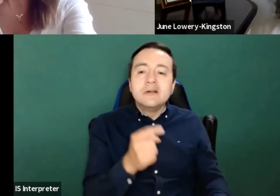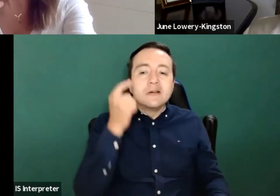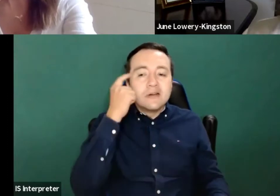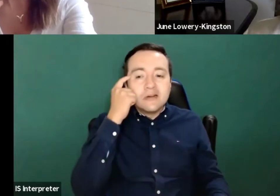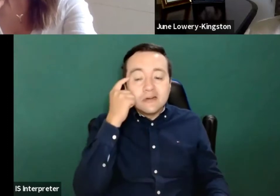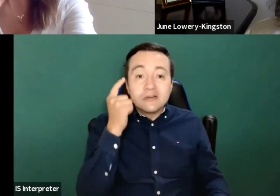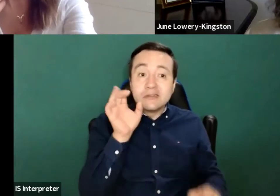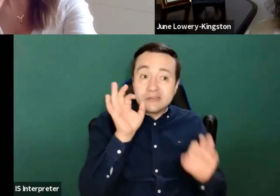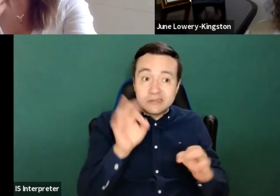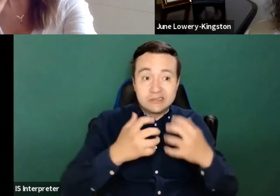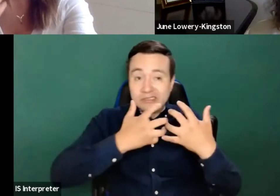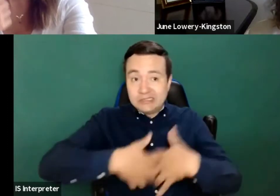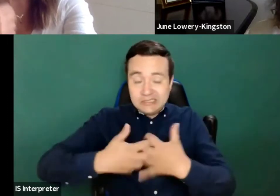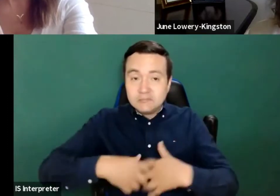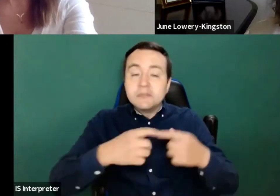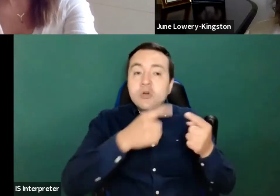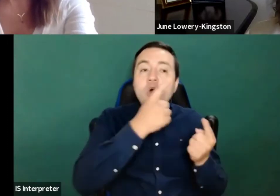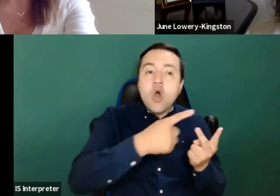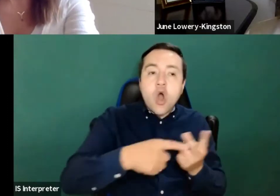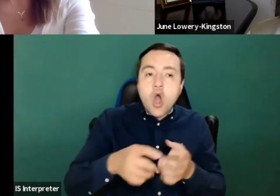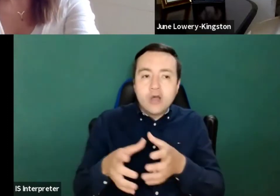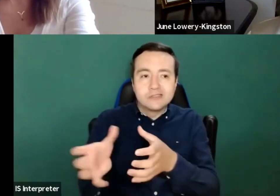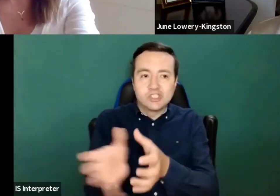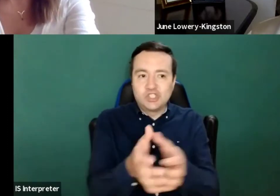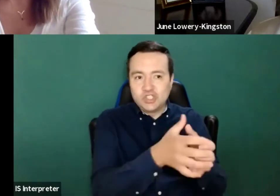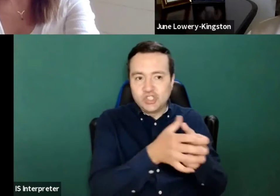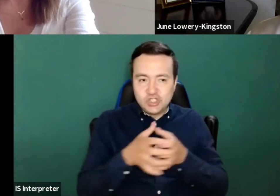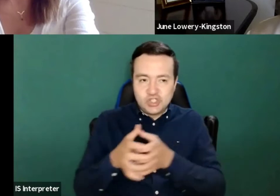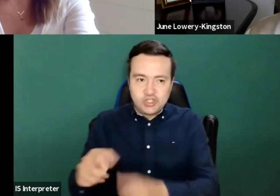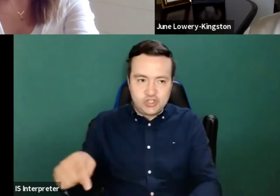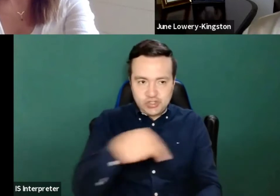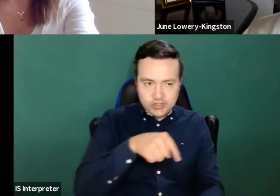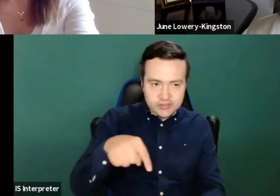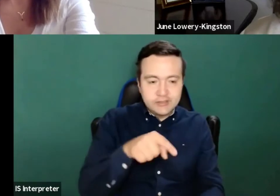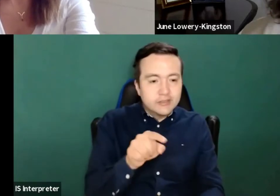And there are certain sectors where we have no one signing up so far or giving their feedback.